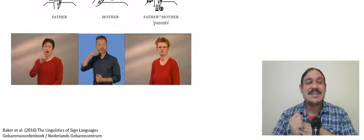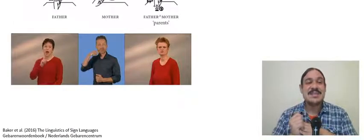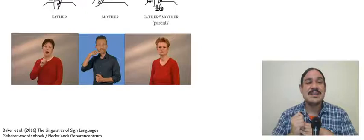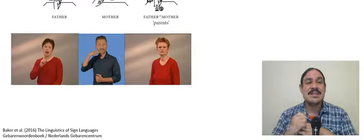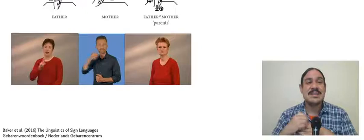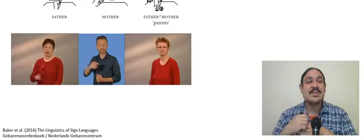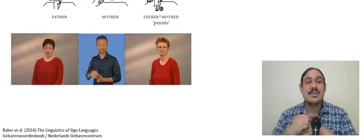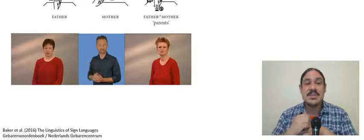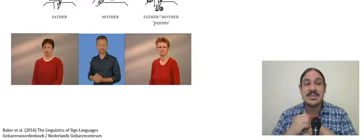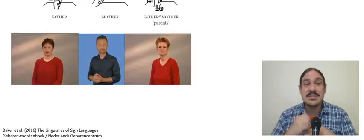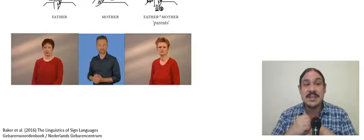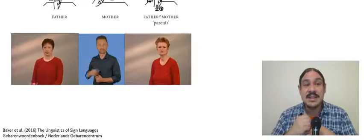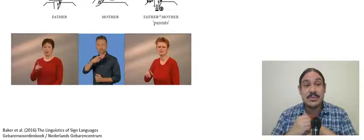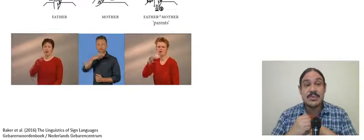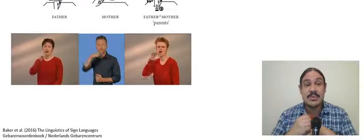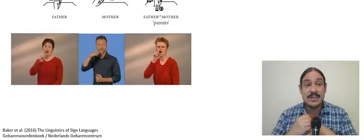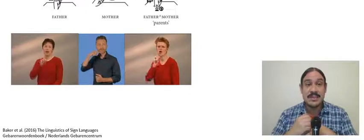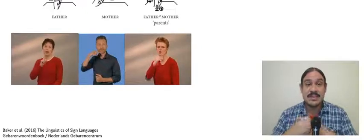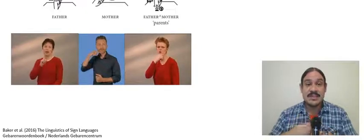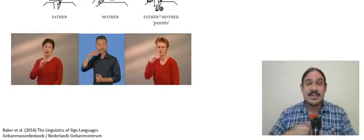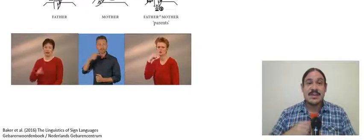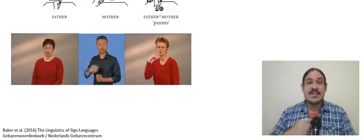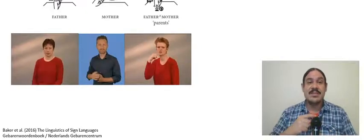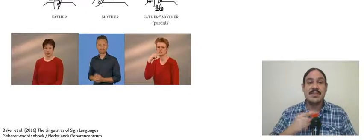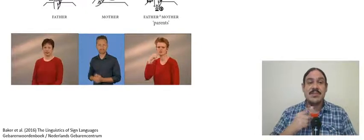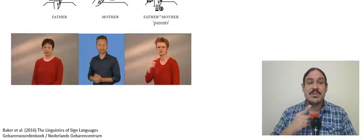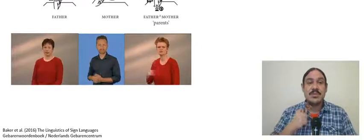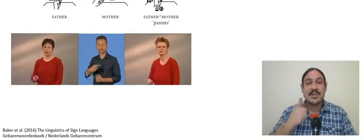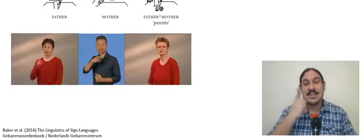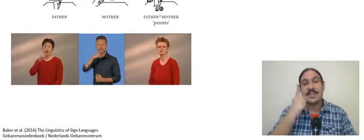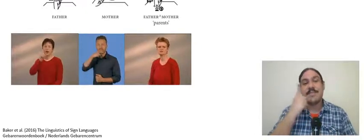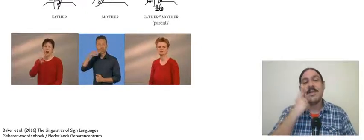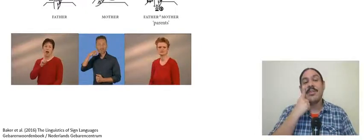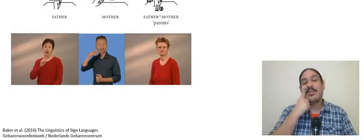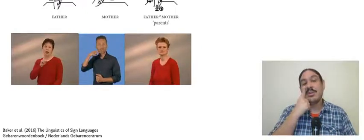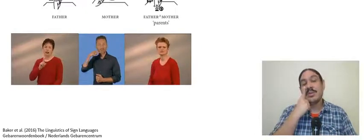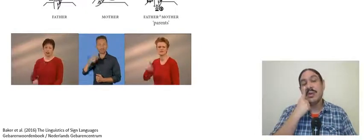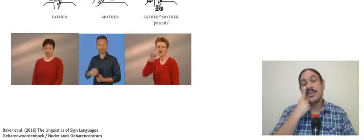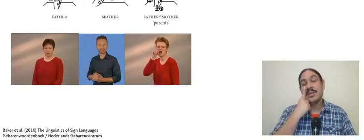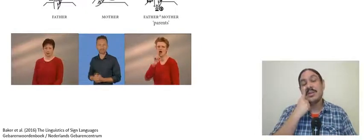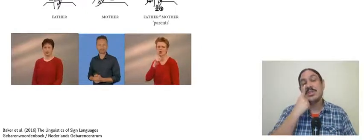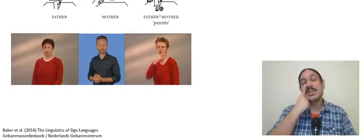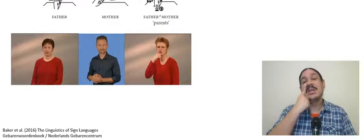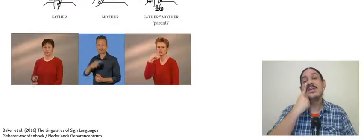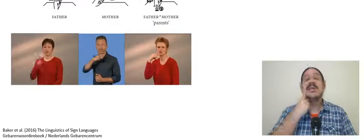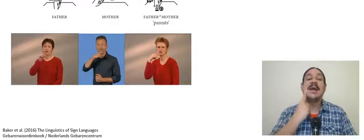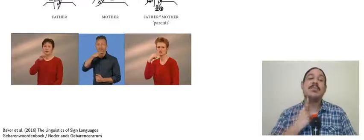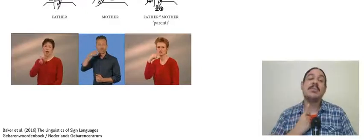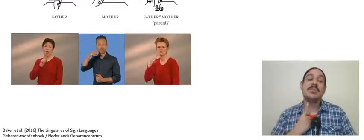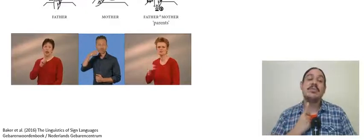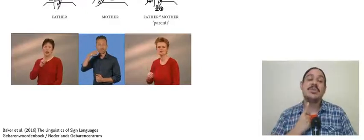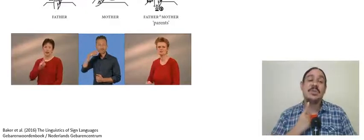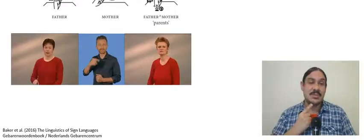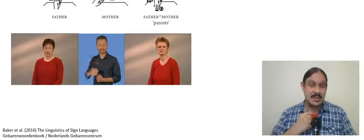contact on the chin sideways motion the third one is 'parents'